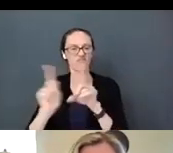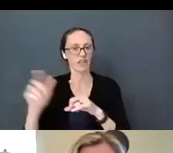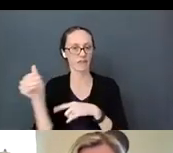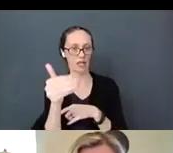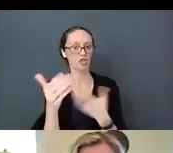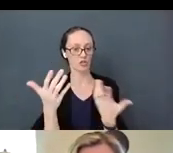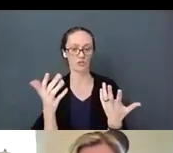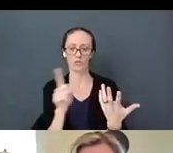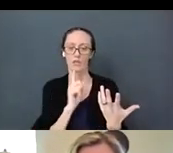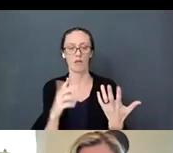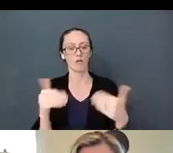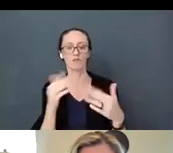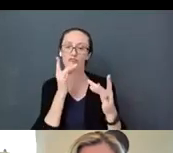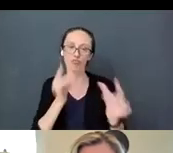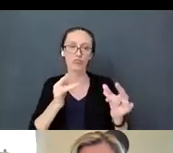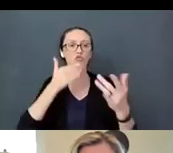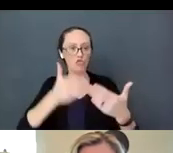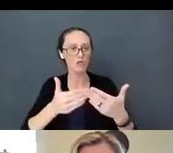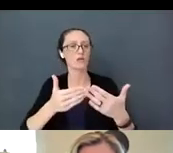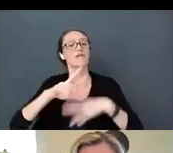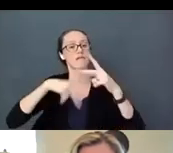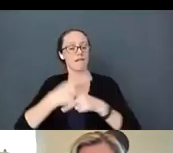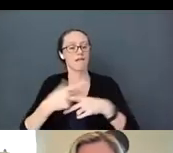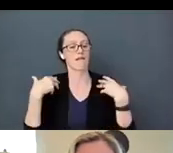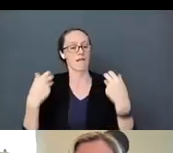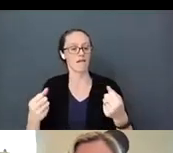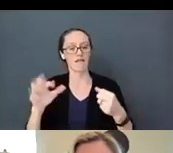filled with good healthy fats that help the brain. Julia: Thank you so much.